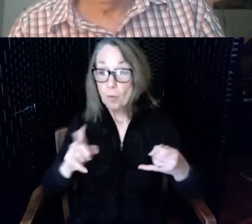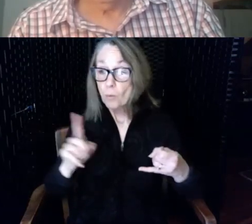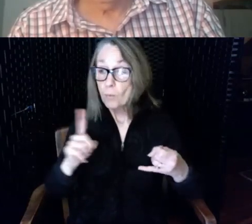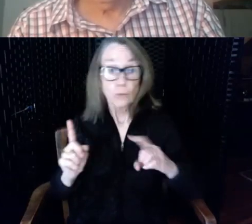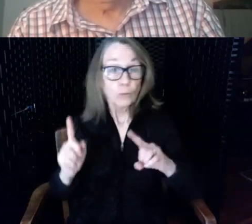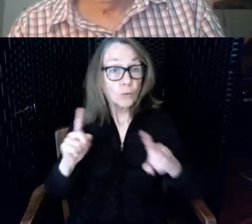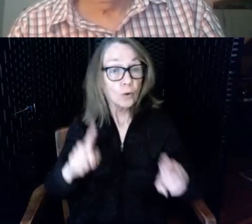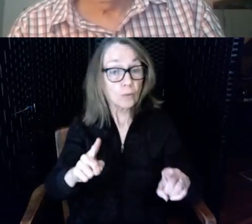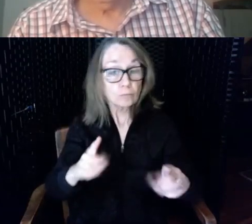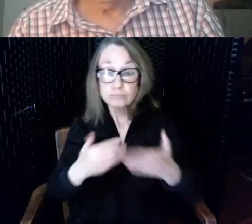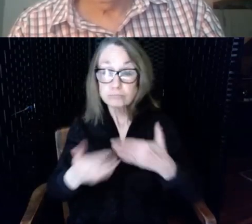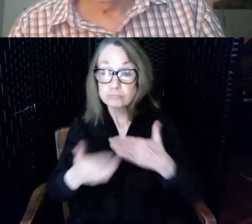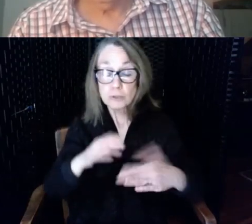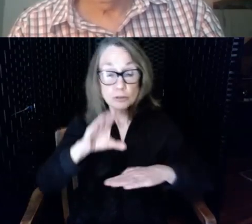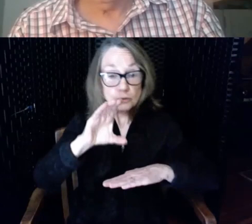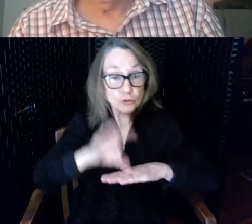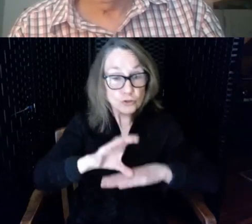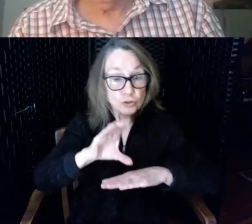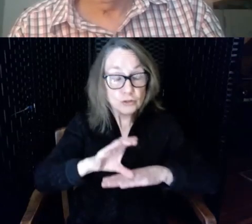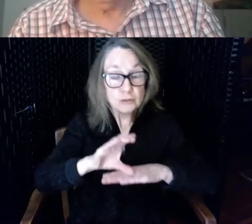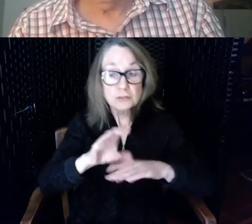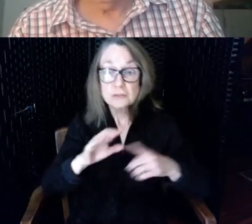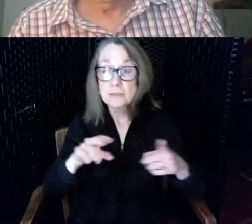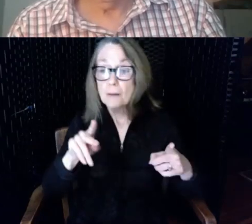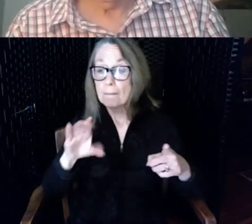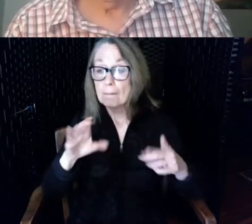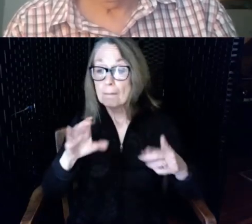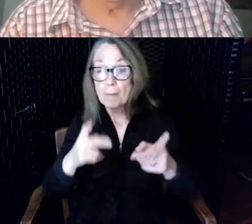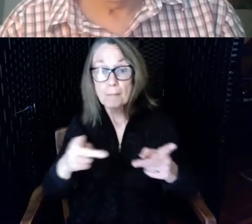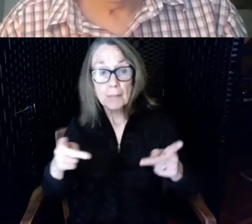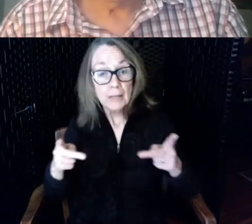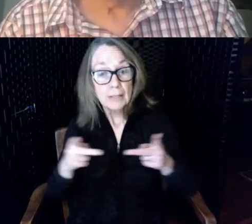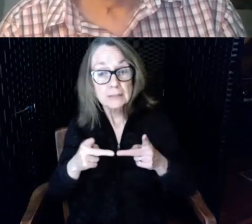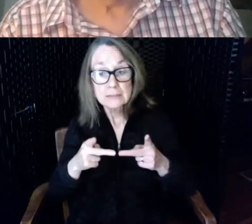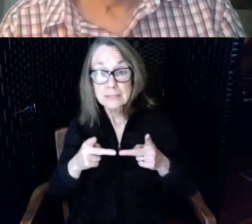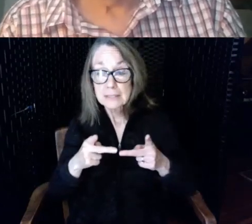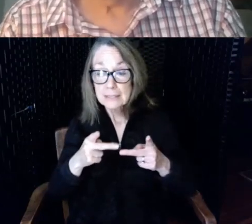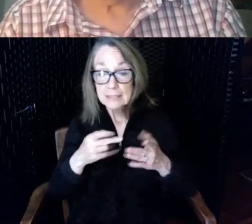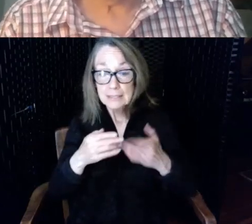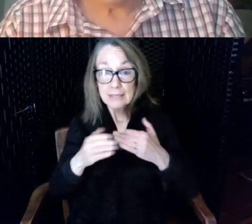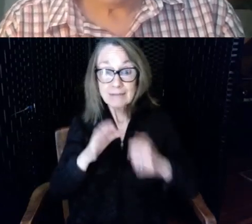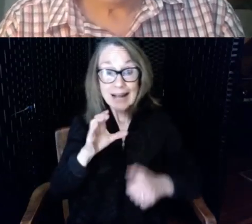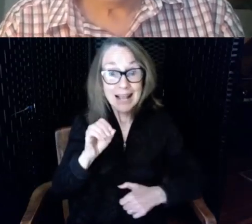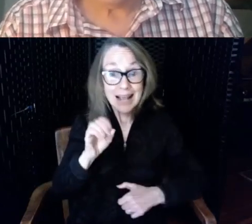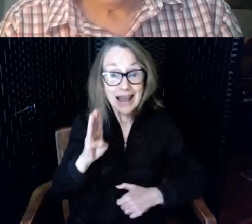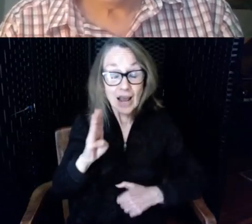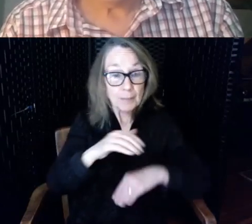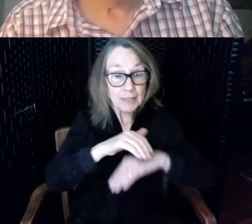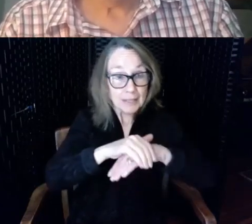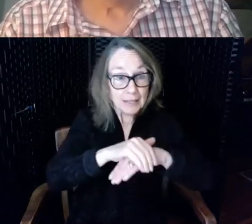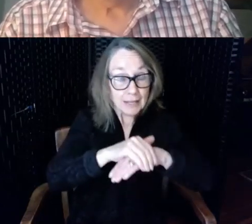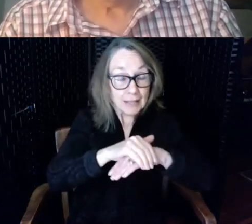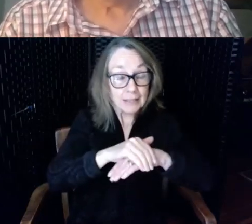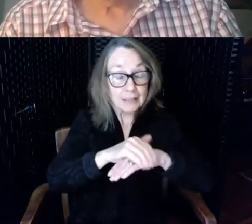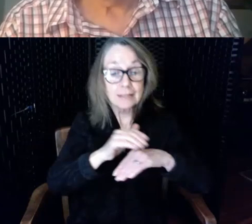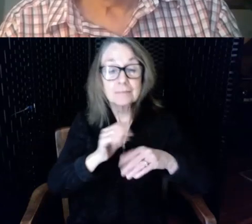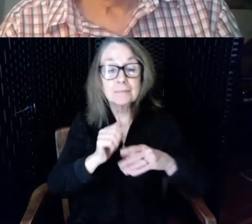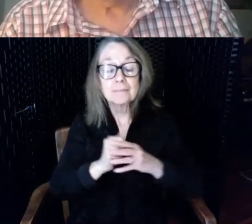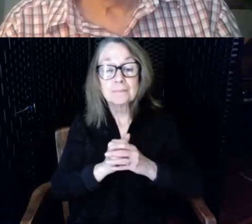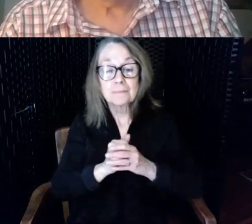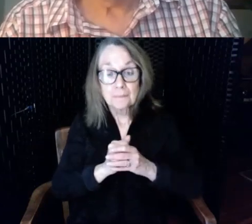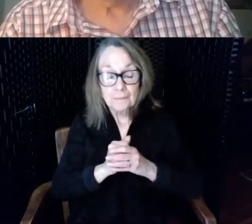public venue even in all the taxi cabs there's a hearing loop so it's a very